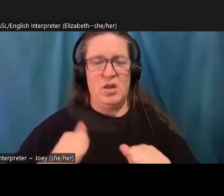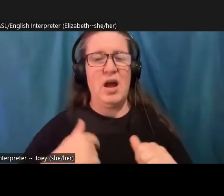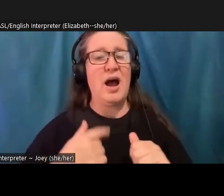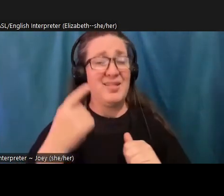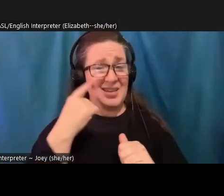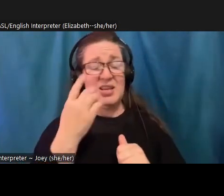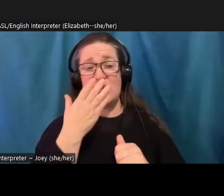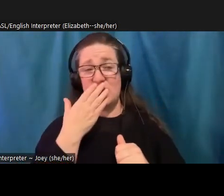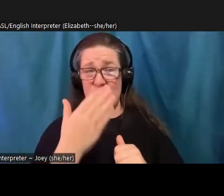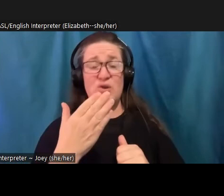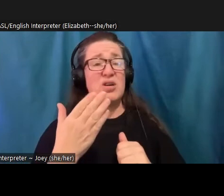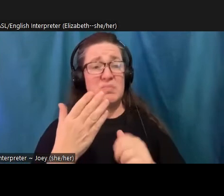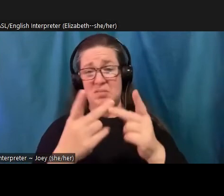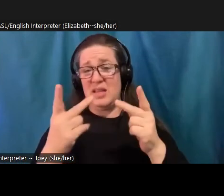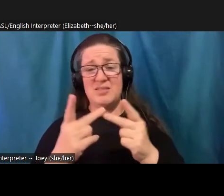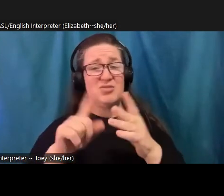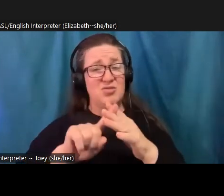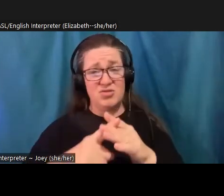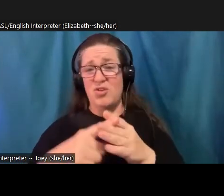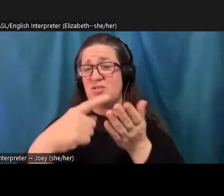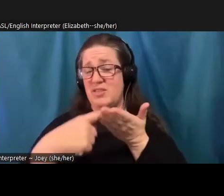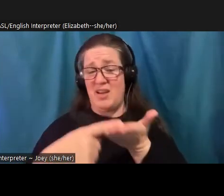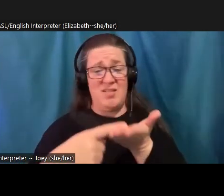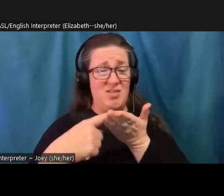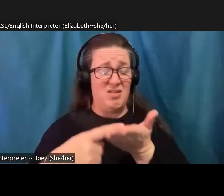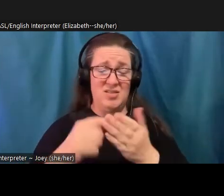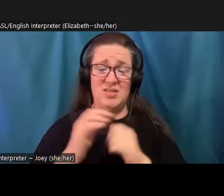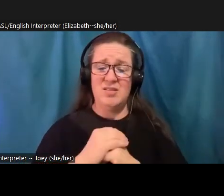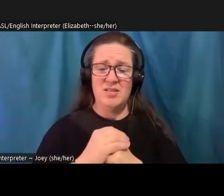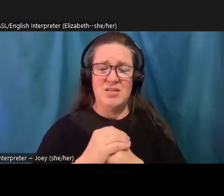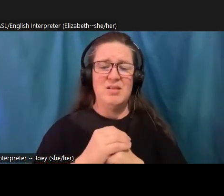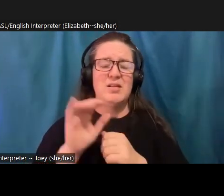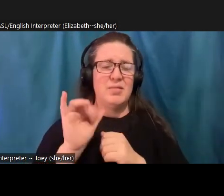dialogue, this dialogue needs to come back into the streets, it